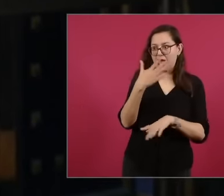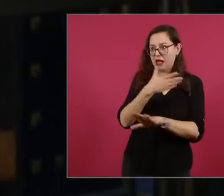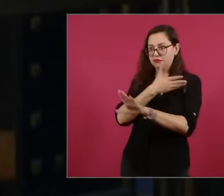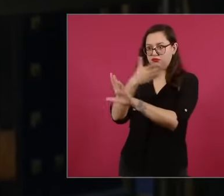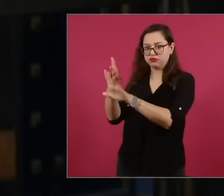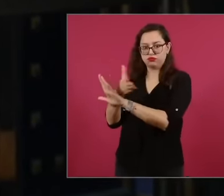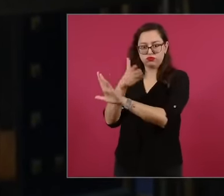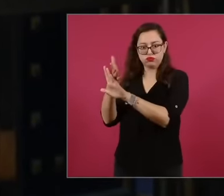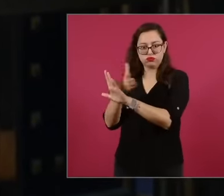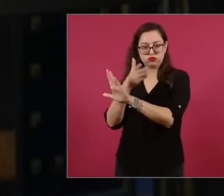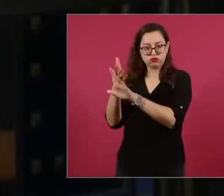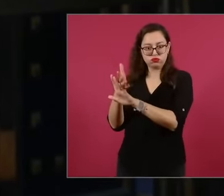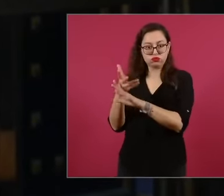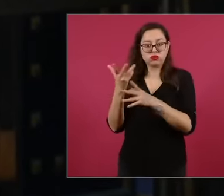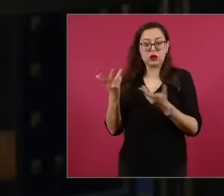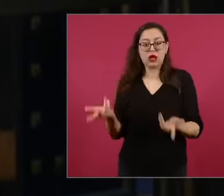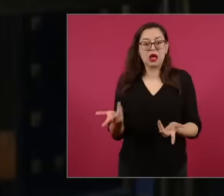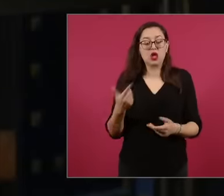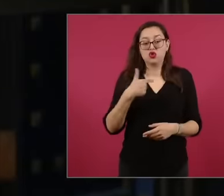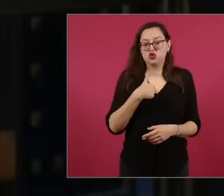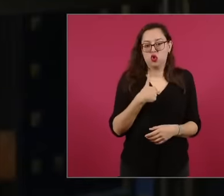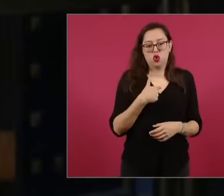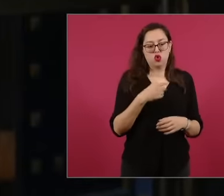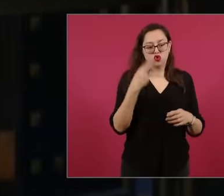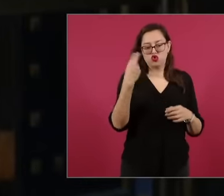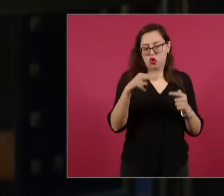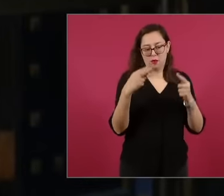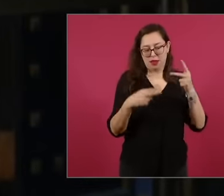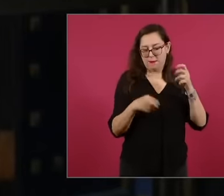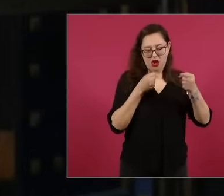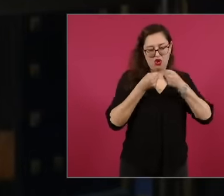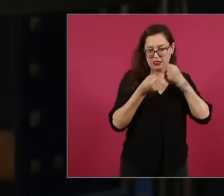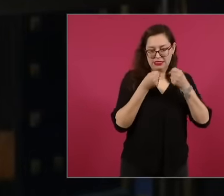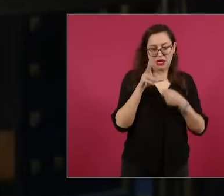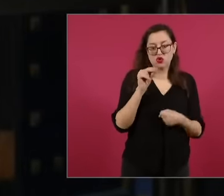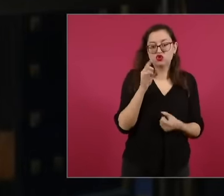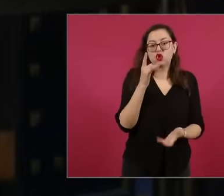tell you the names of the colleagues but that's how they treated you and there was a banker that